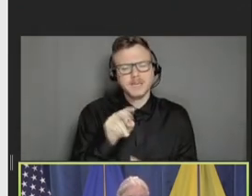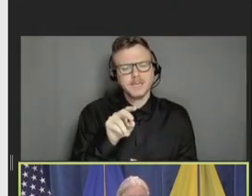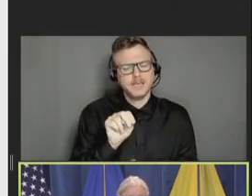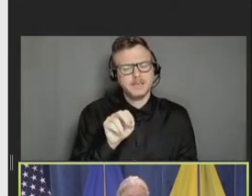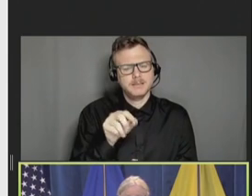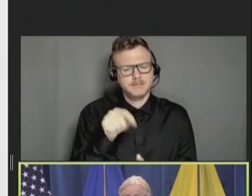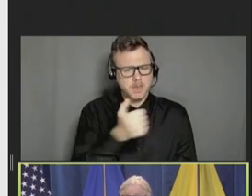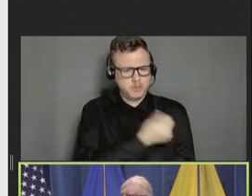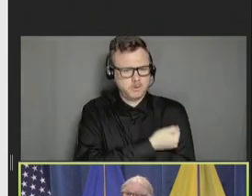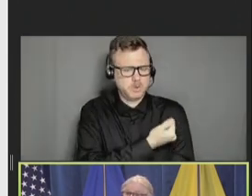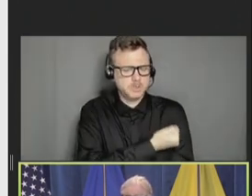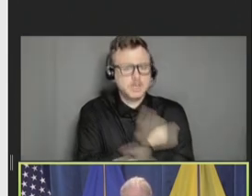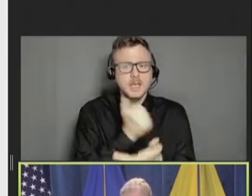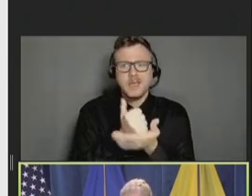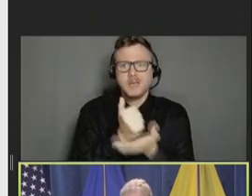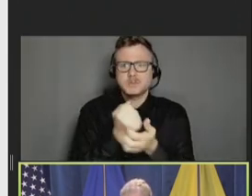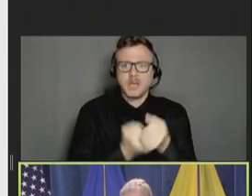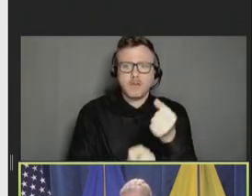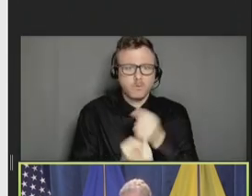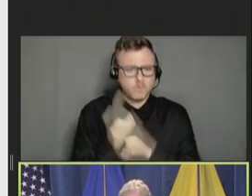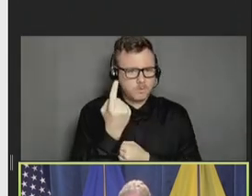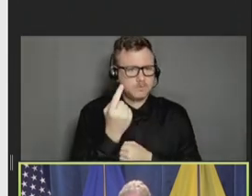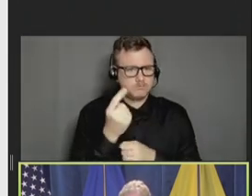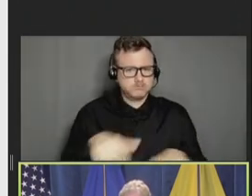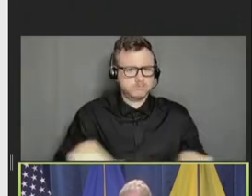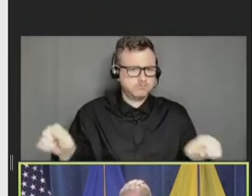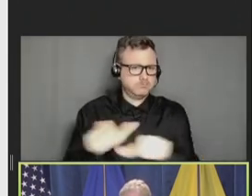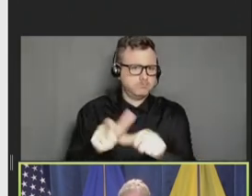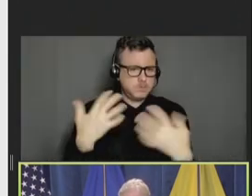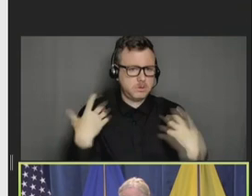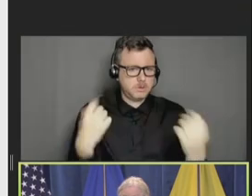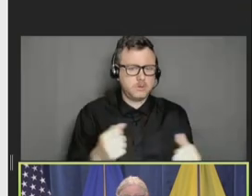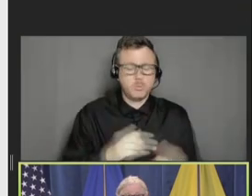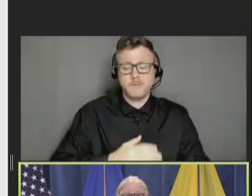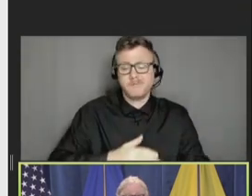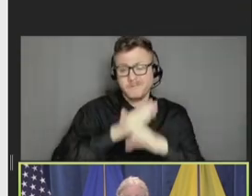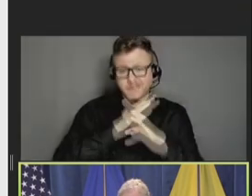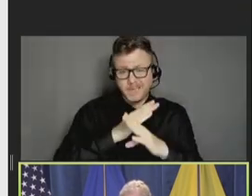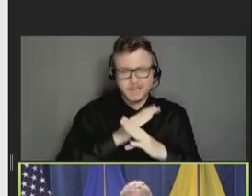it improves everyone's health, of course, by preventing sometimes devastating diseases.